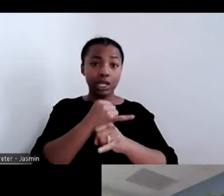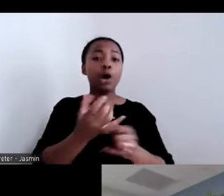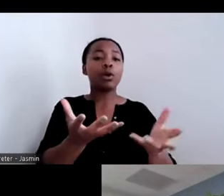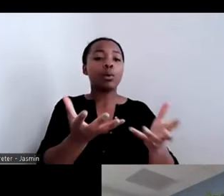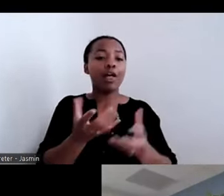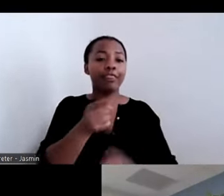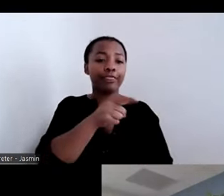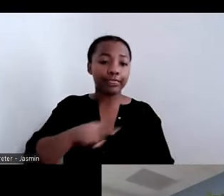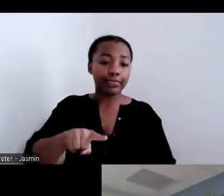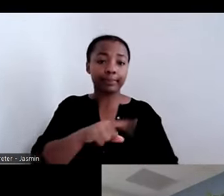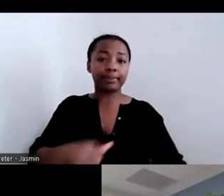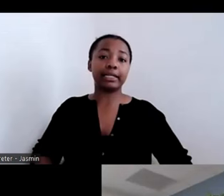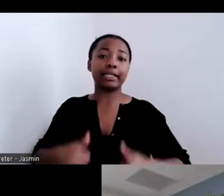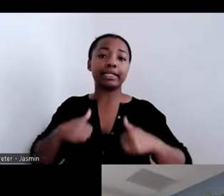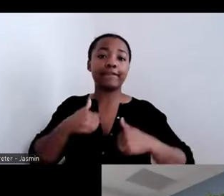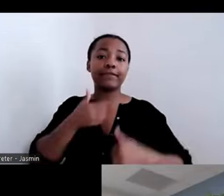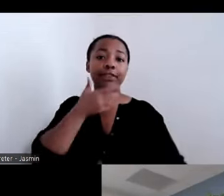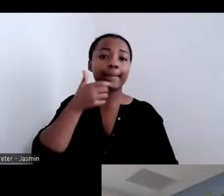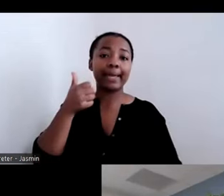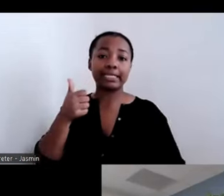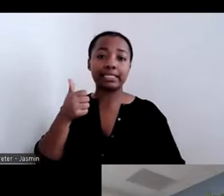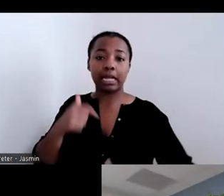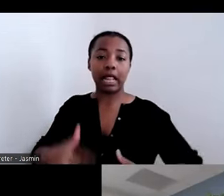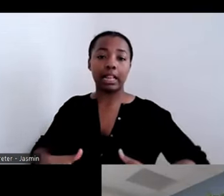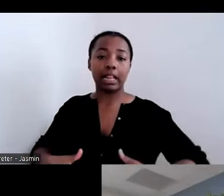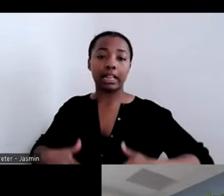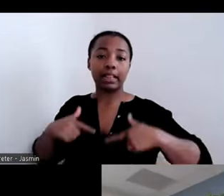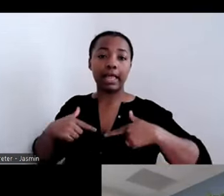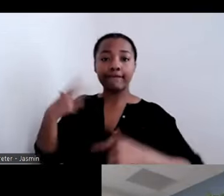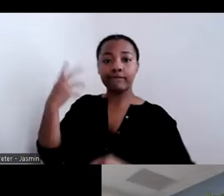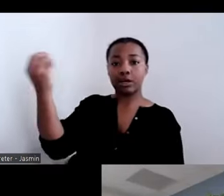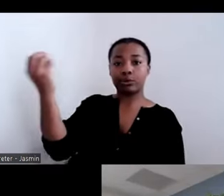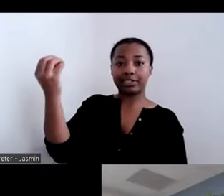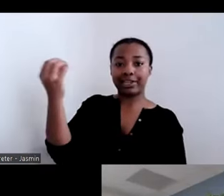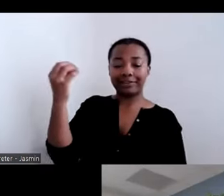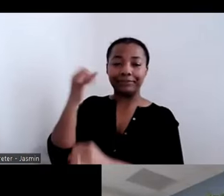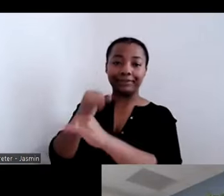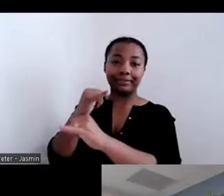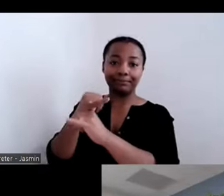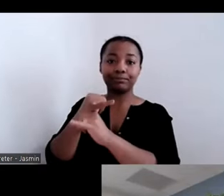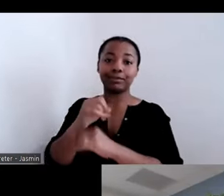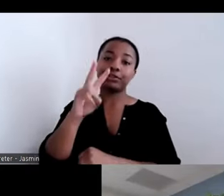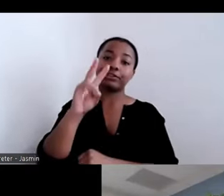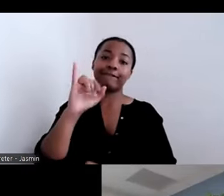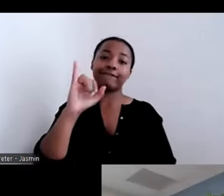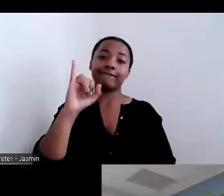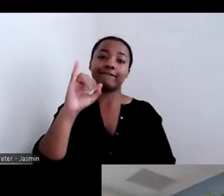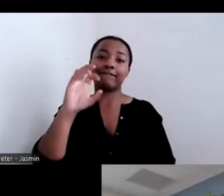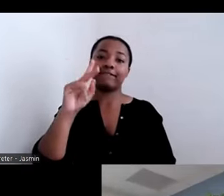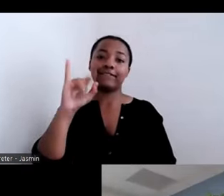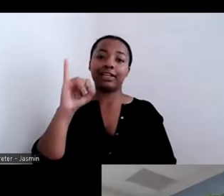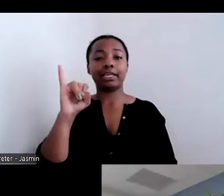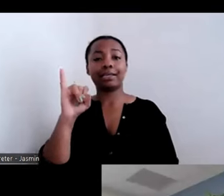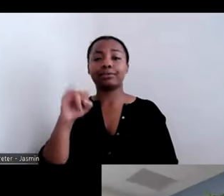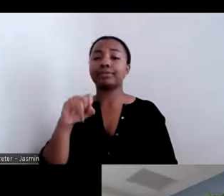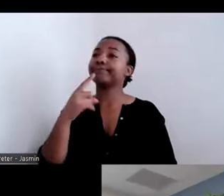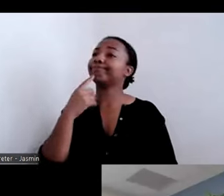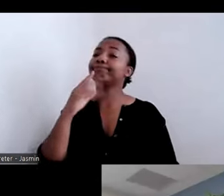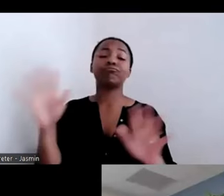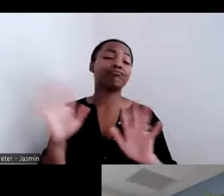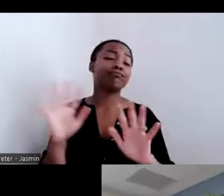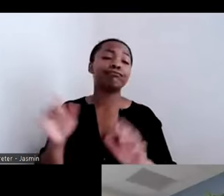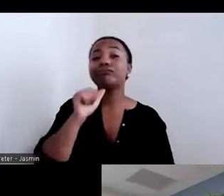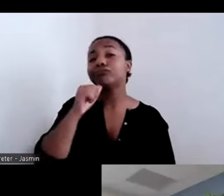So it really, Vicki will be way too modest to say, it wasn't me. But it was really Vicki